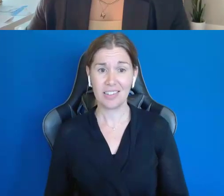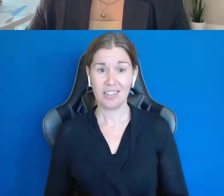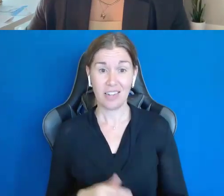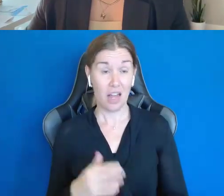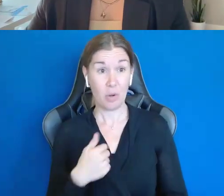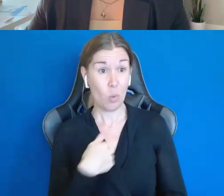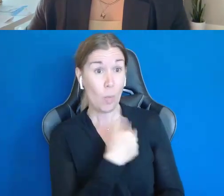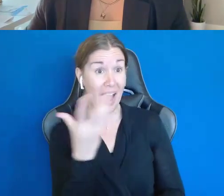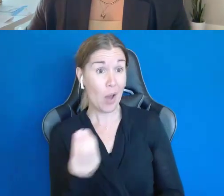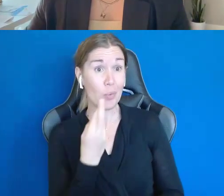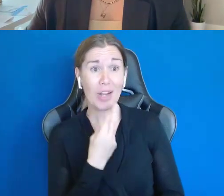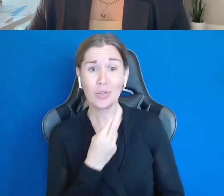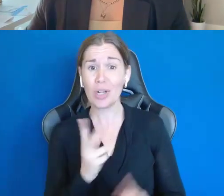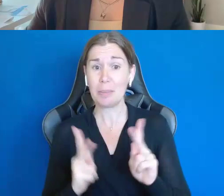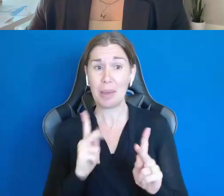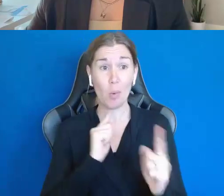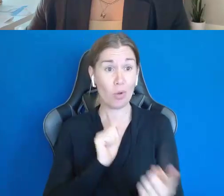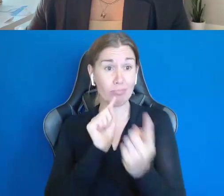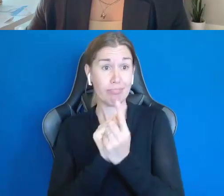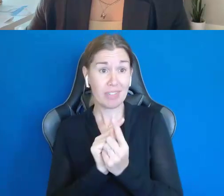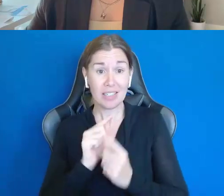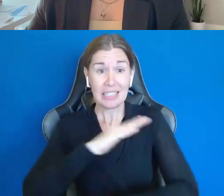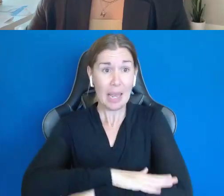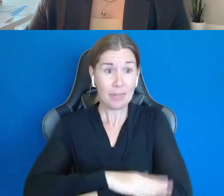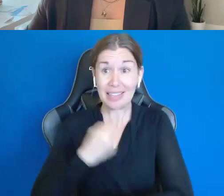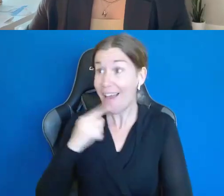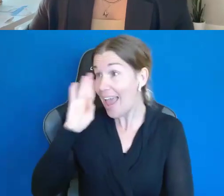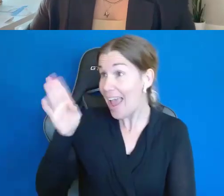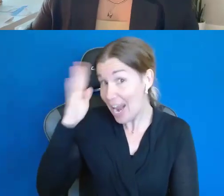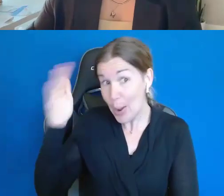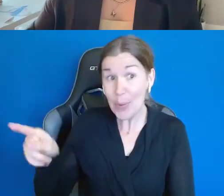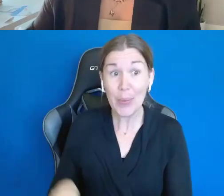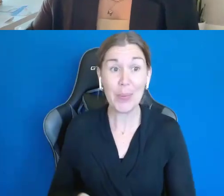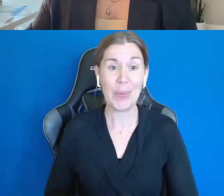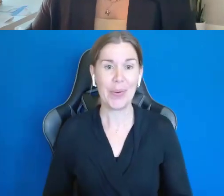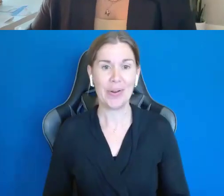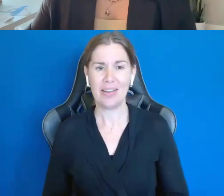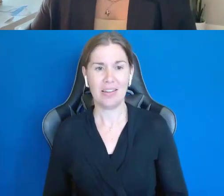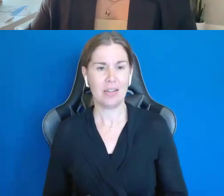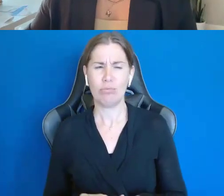and you know, people will come up to the table and they're like, "Hey, I know you!" What a world it's opened up.